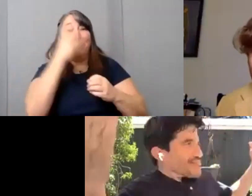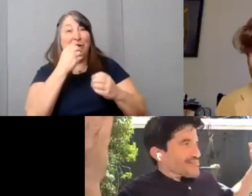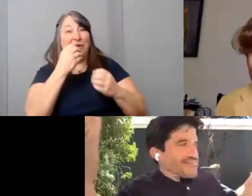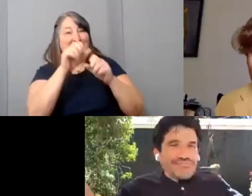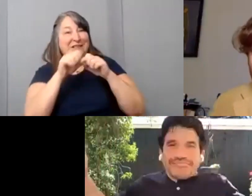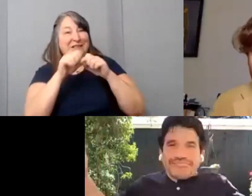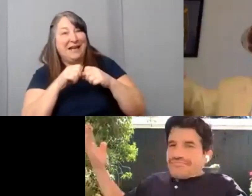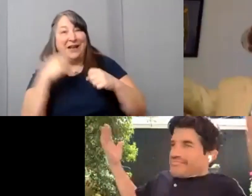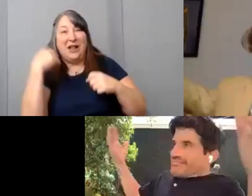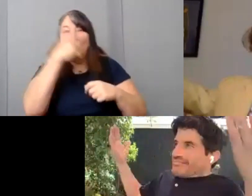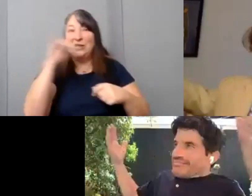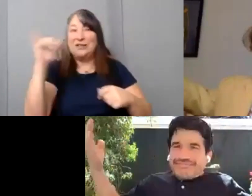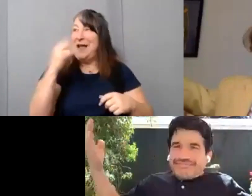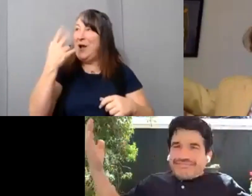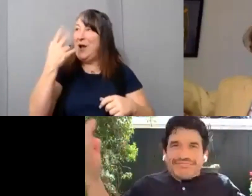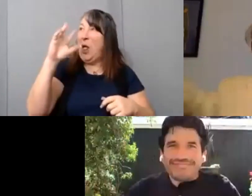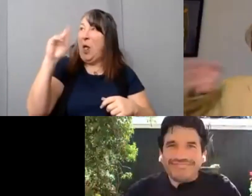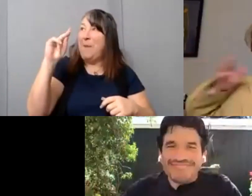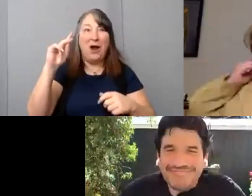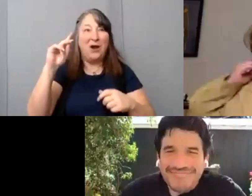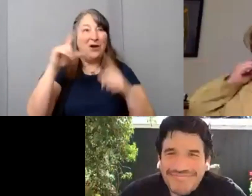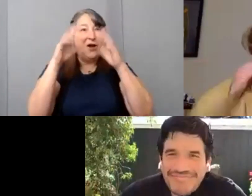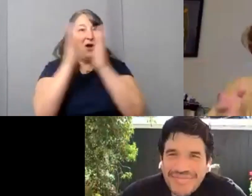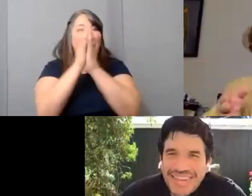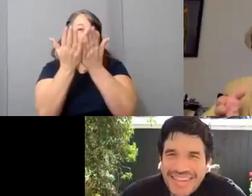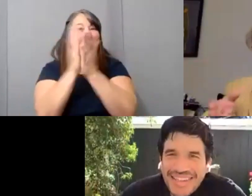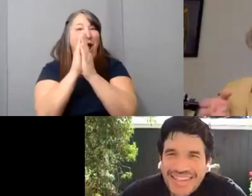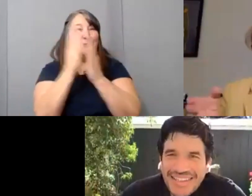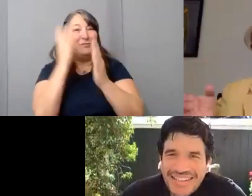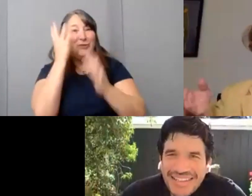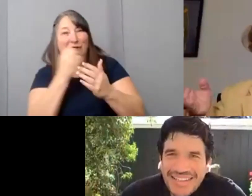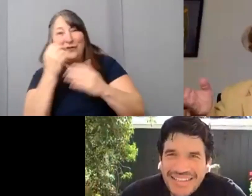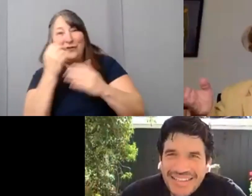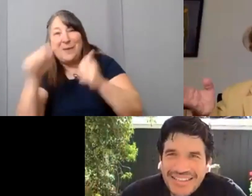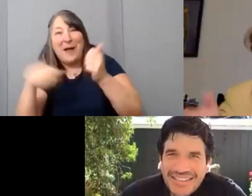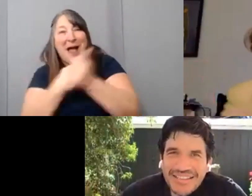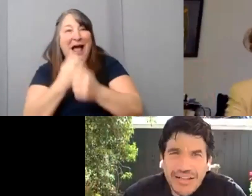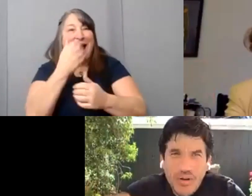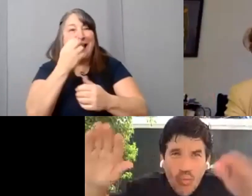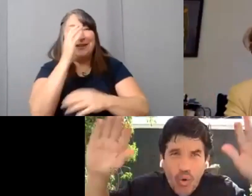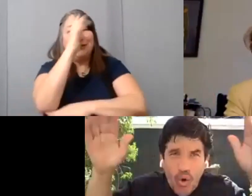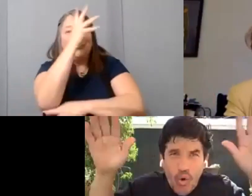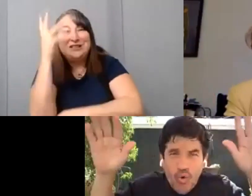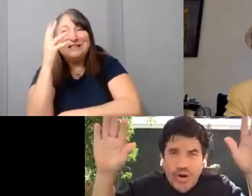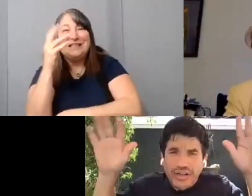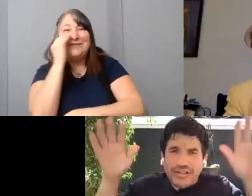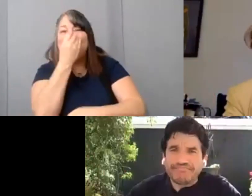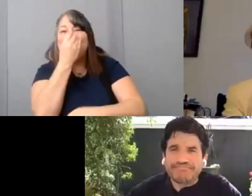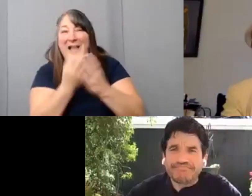a hallmark card here. Look at that! Uh Mr. Mark Povinelli is here with us today.